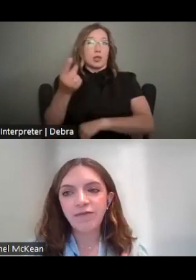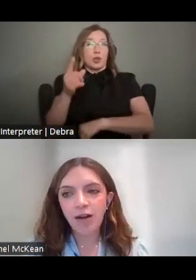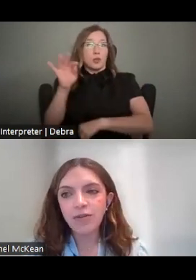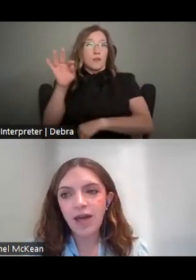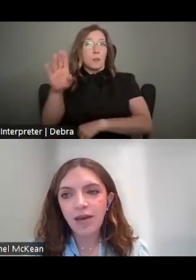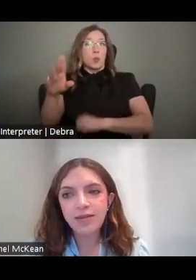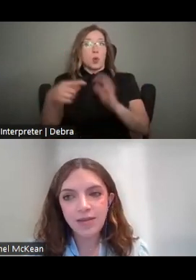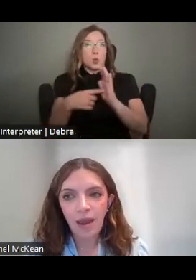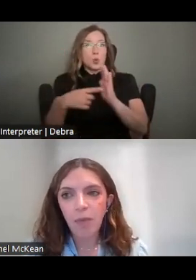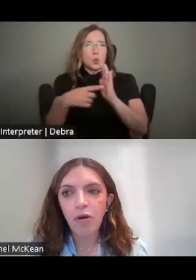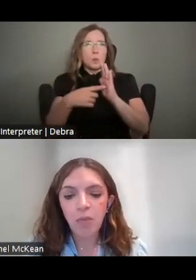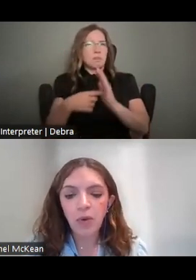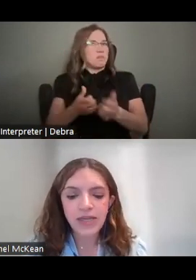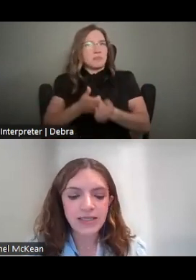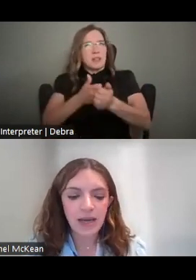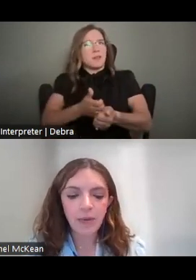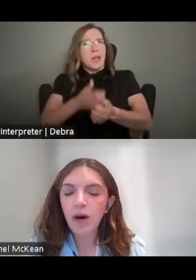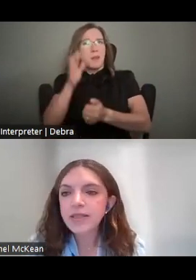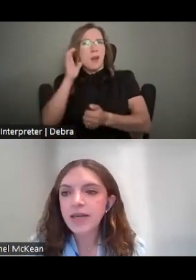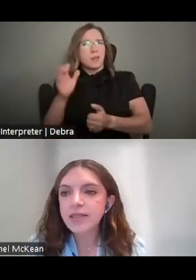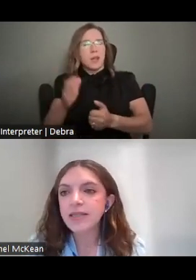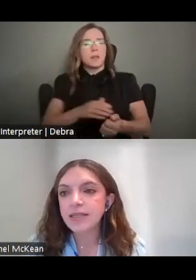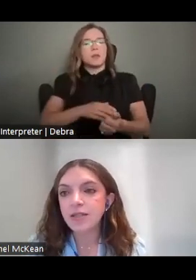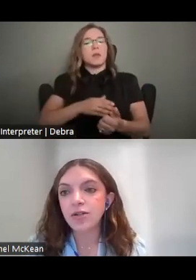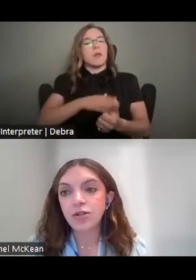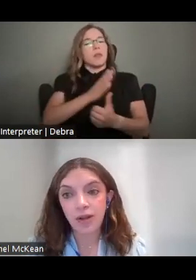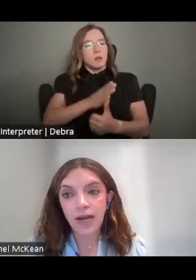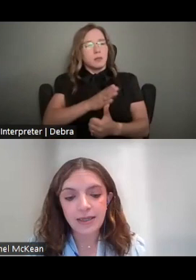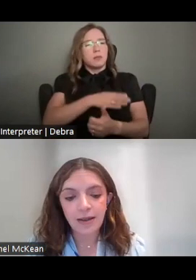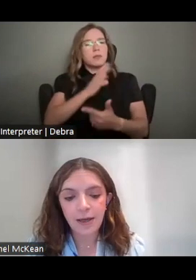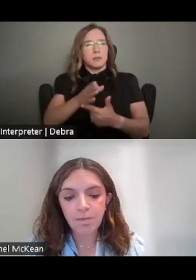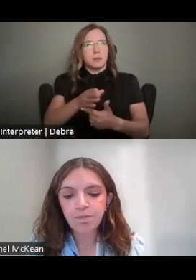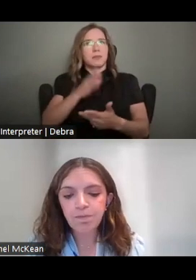IT FOLLOWS THAT SAME MULTI-STEP PROCESS AS THIS YEAR'S JULY DEADLINE.